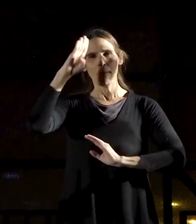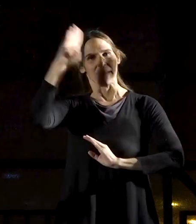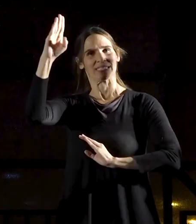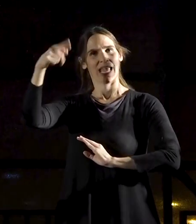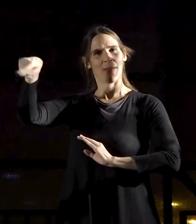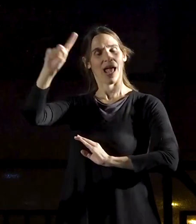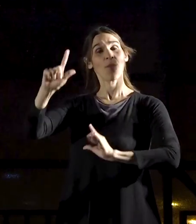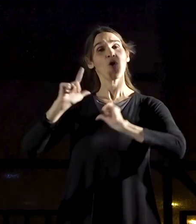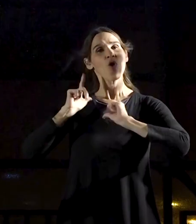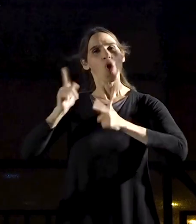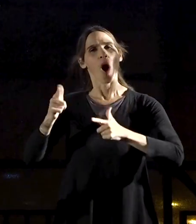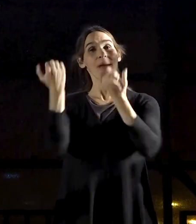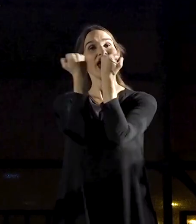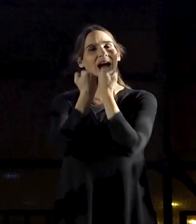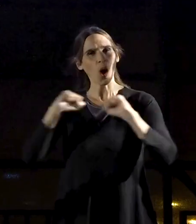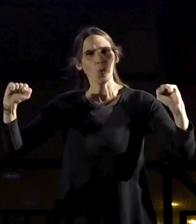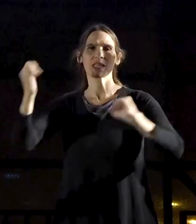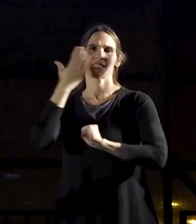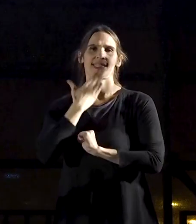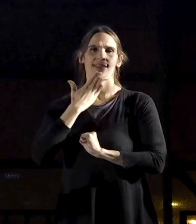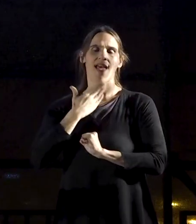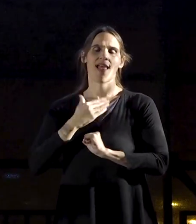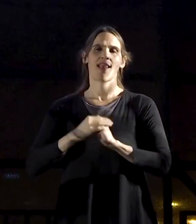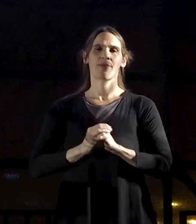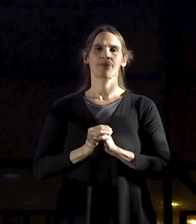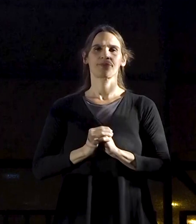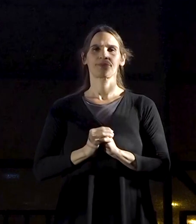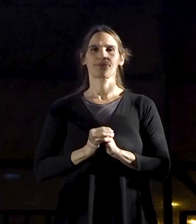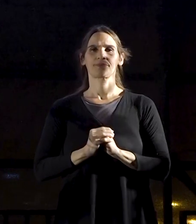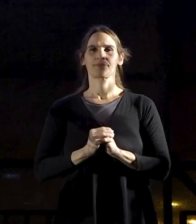You’re Israel's freedom fighters,